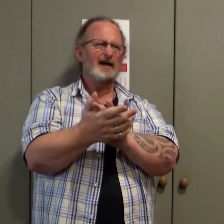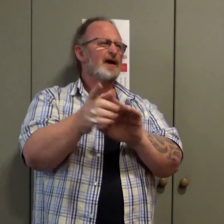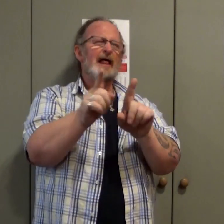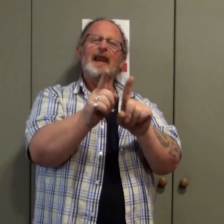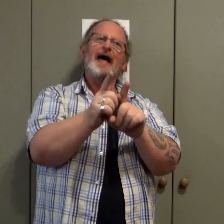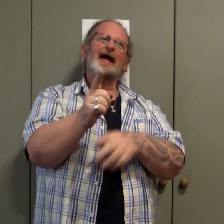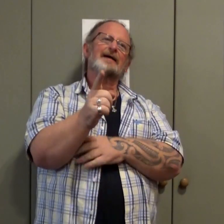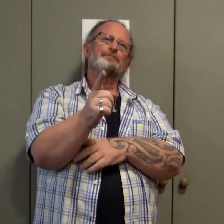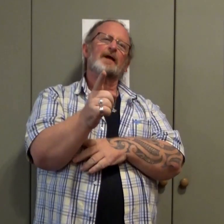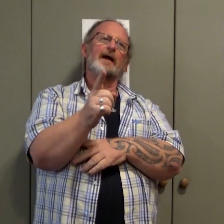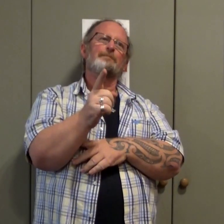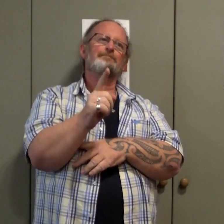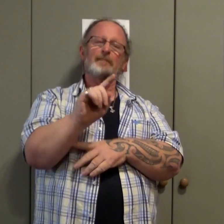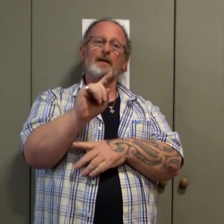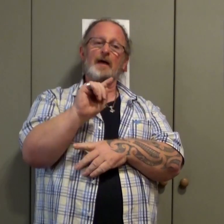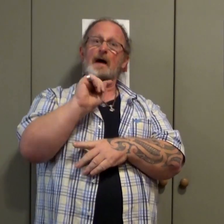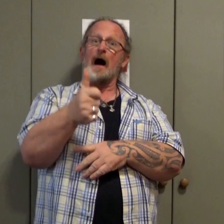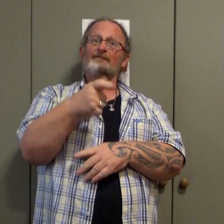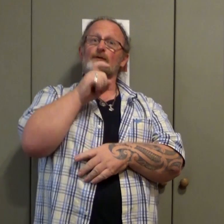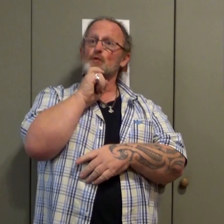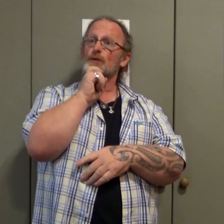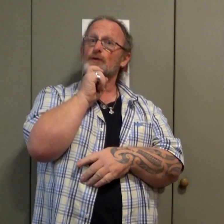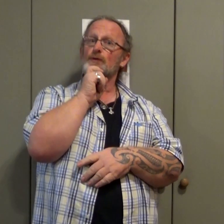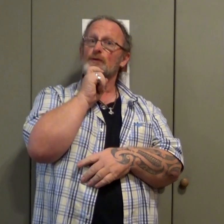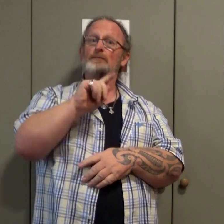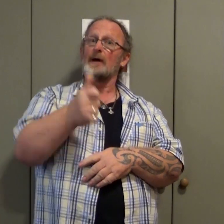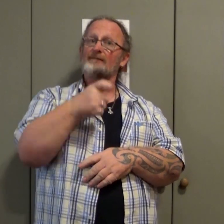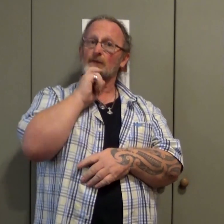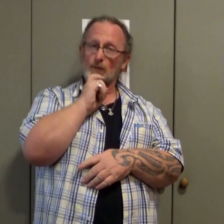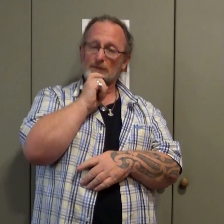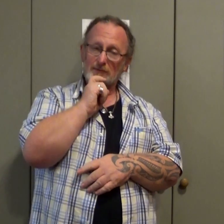So, for example Afternoon, the word "afternoon"